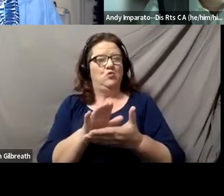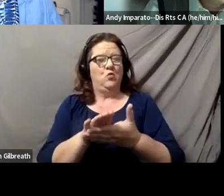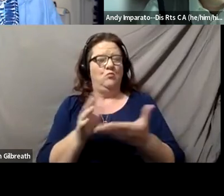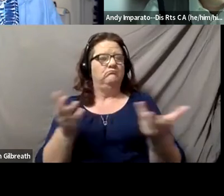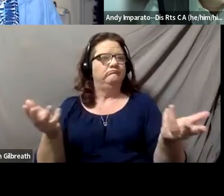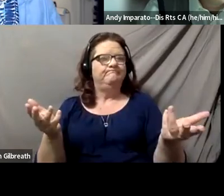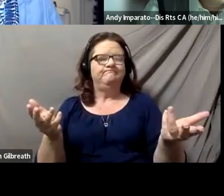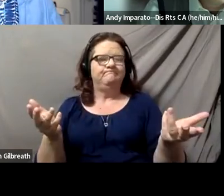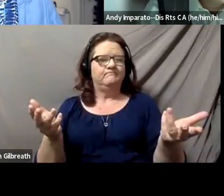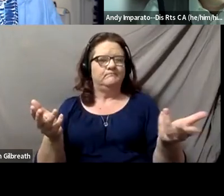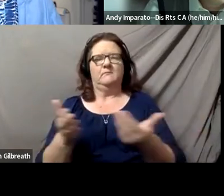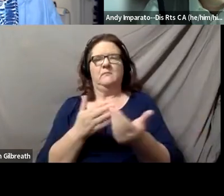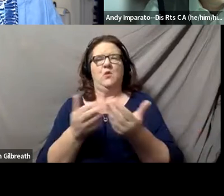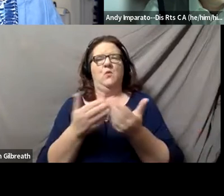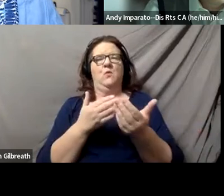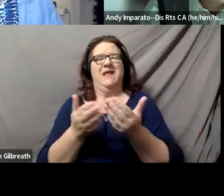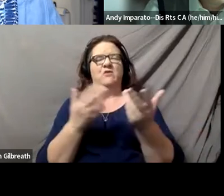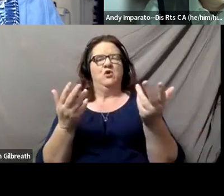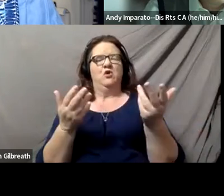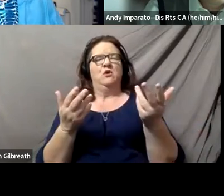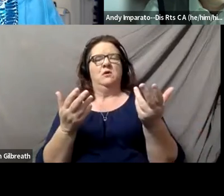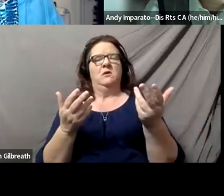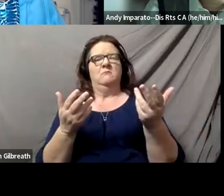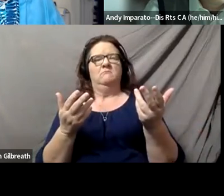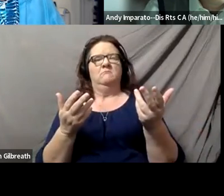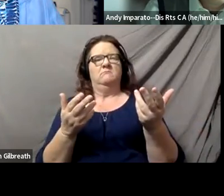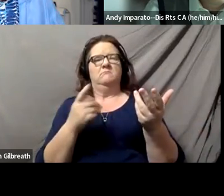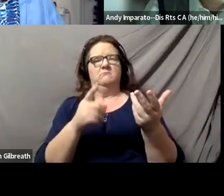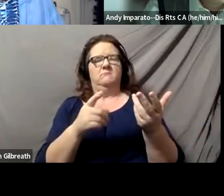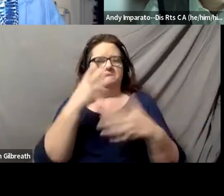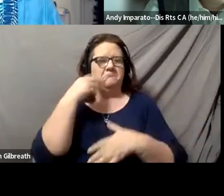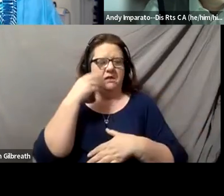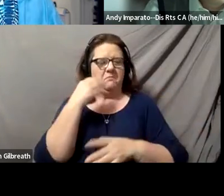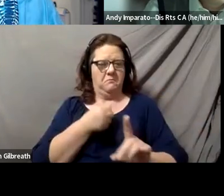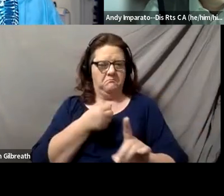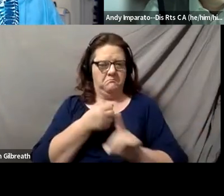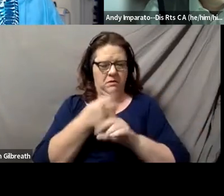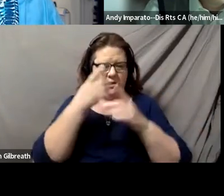however it was, however he was experiencing his disability,